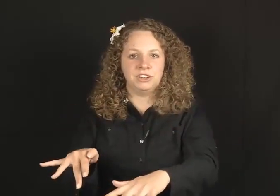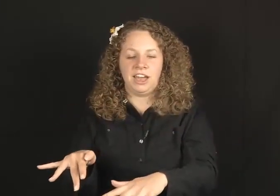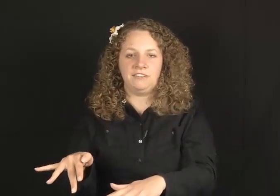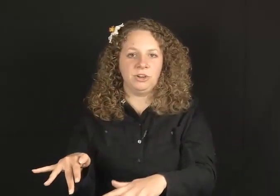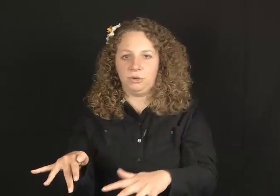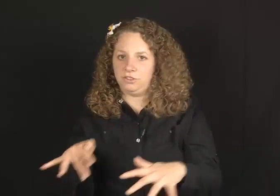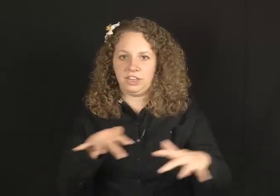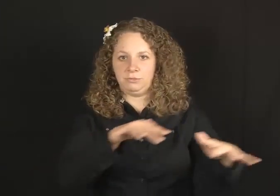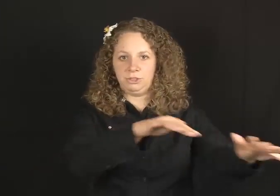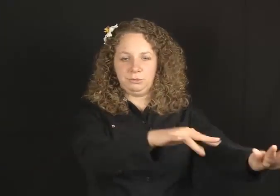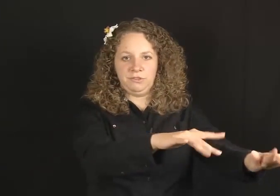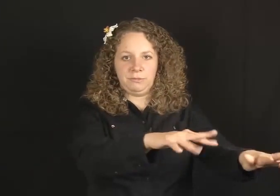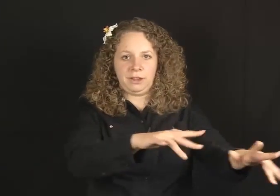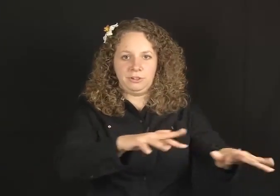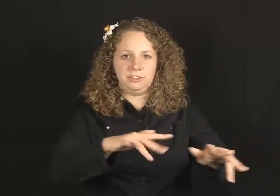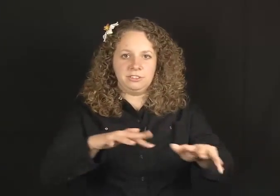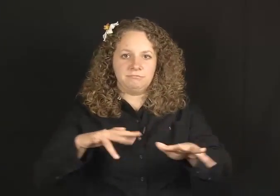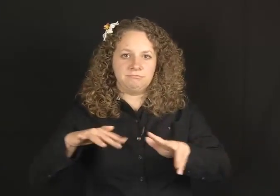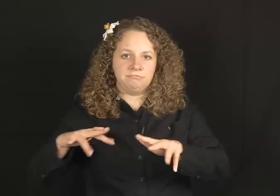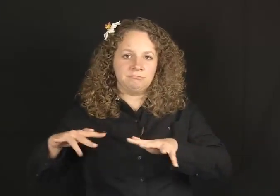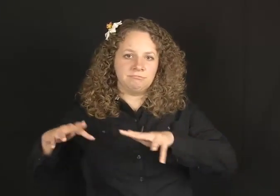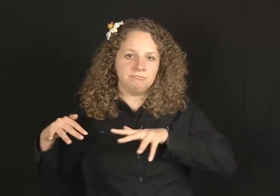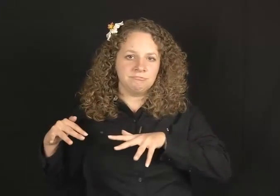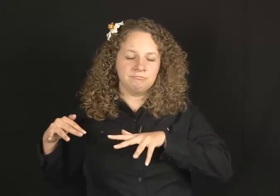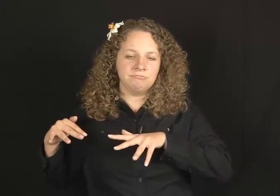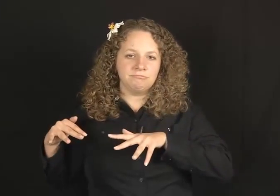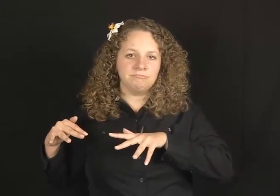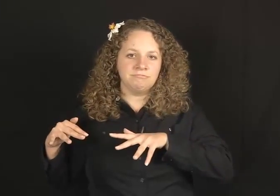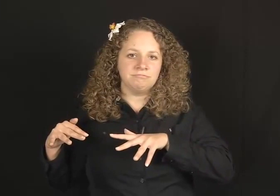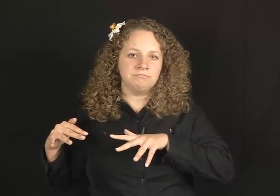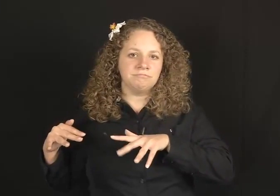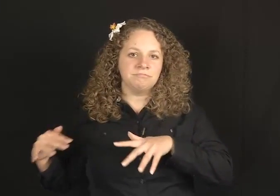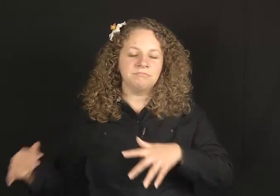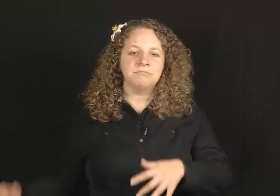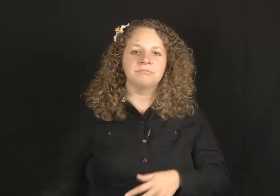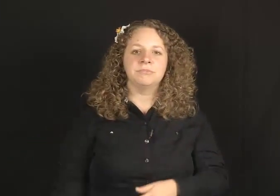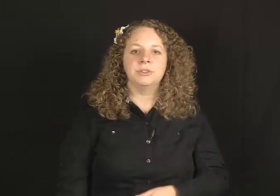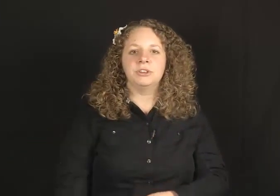You can have a horde of animals moving backward.